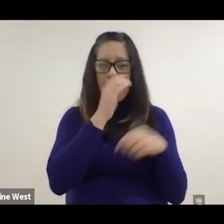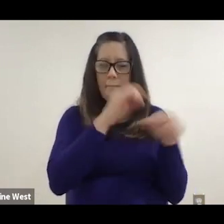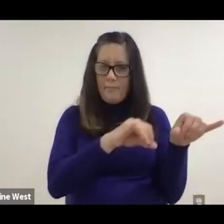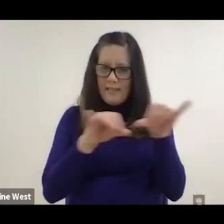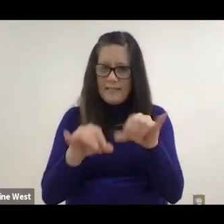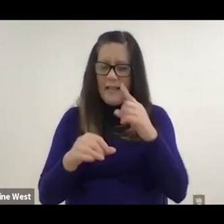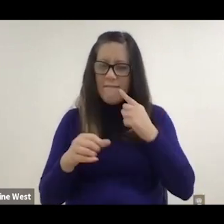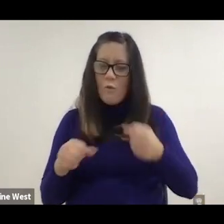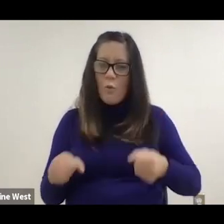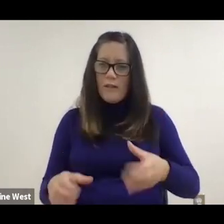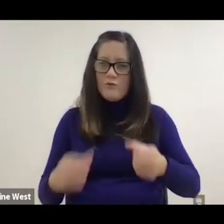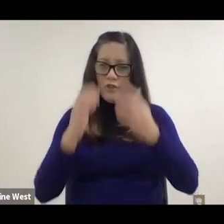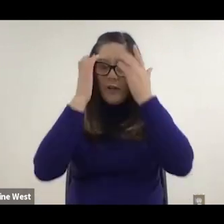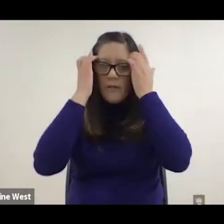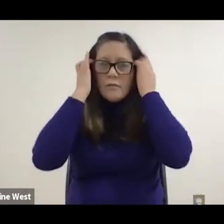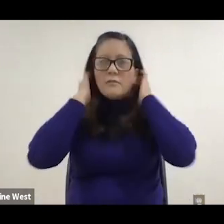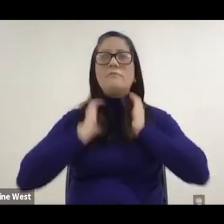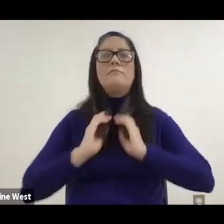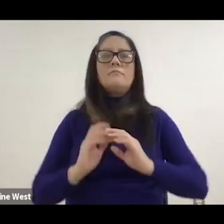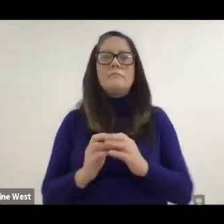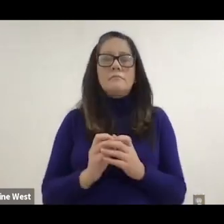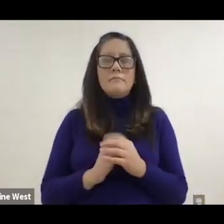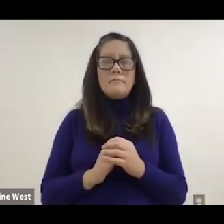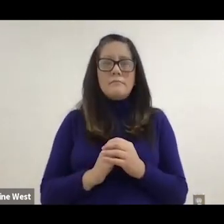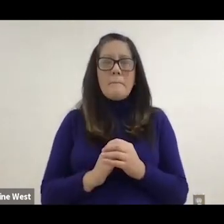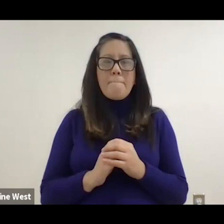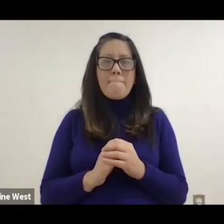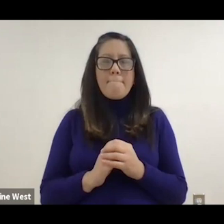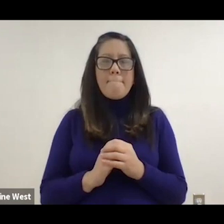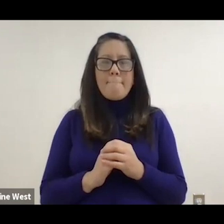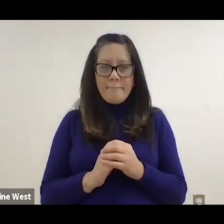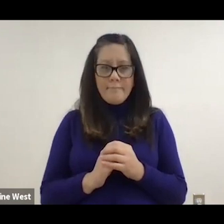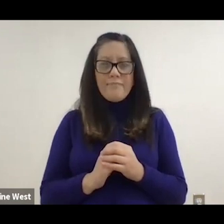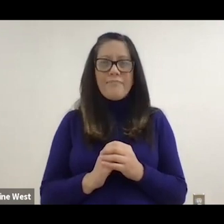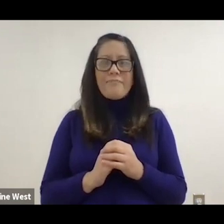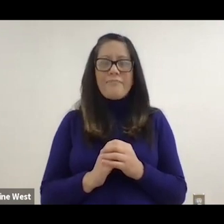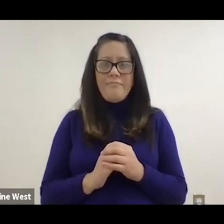Another typically happen for the same purposes when you create a crease run edge,